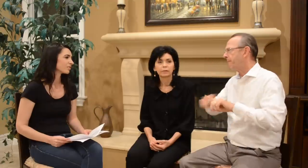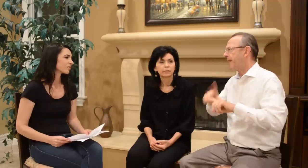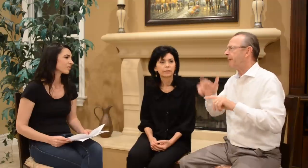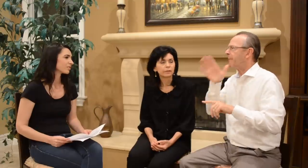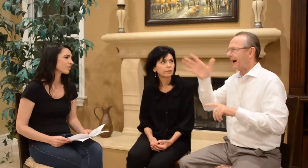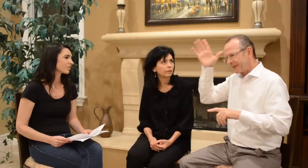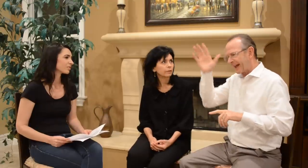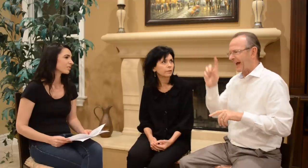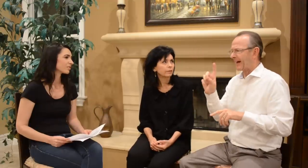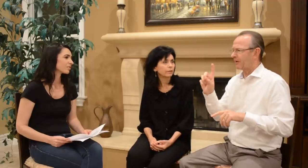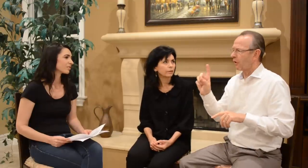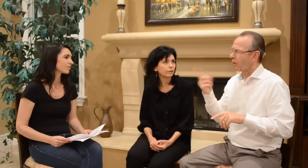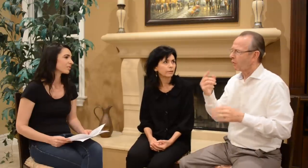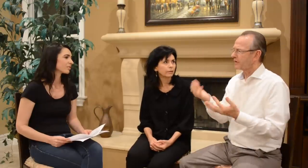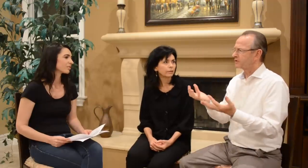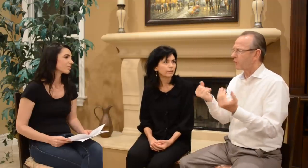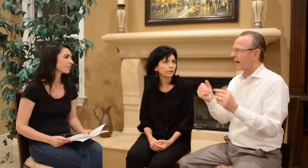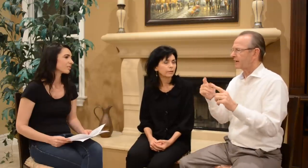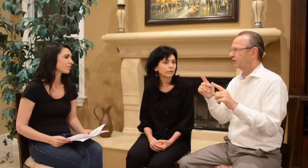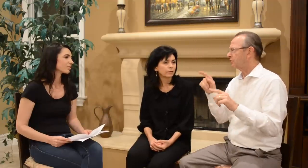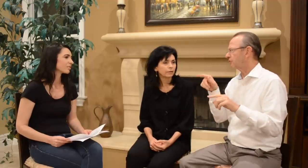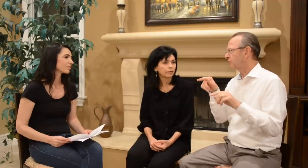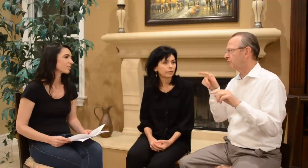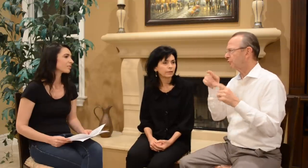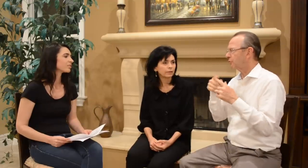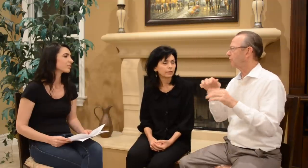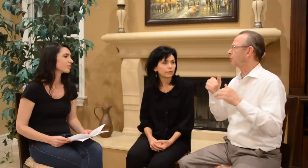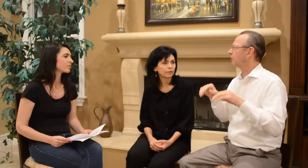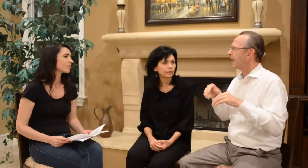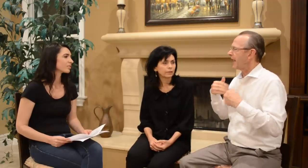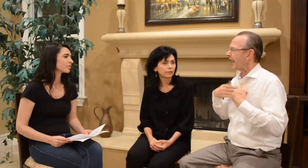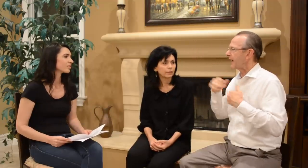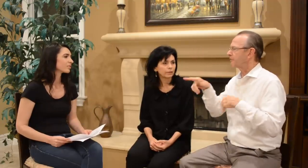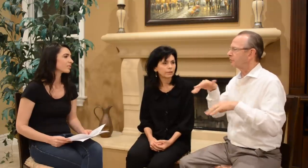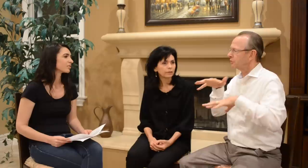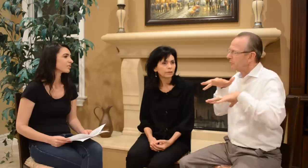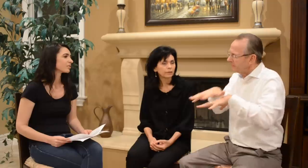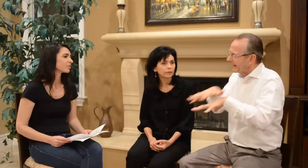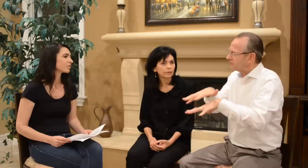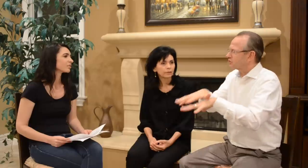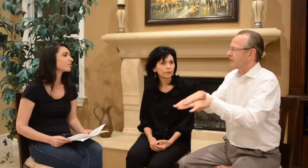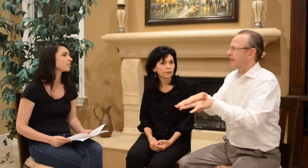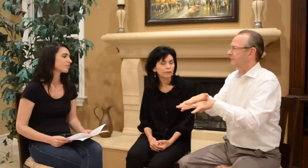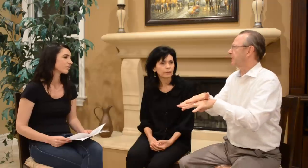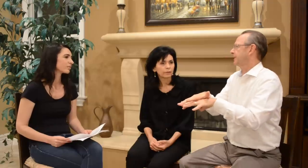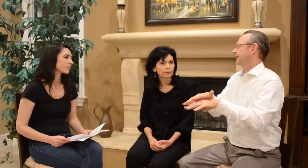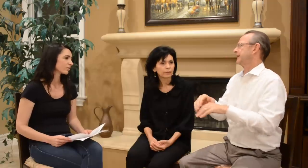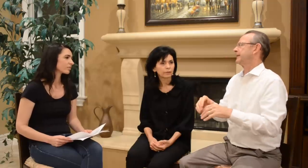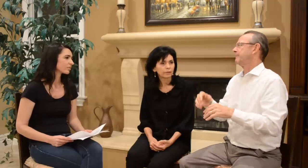but Mom and Dad always wanted to have you mainstream